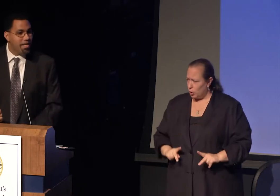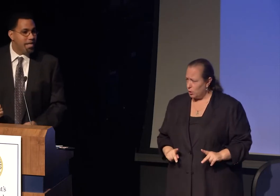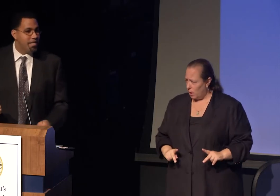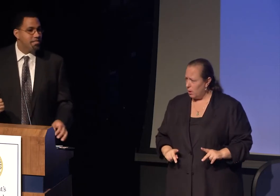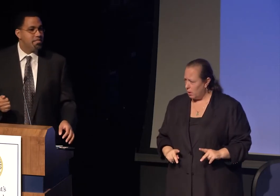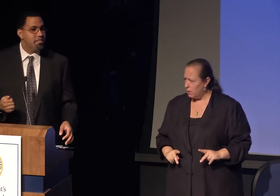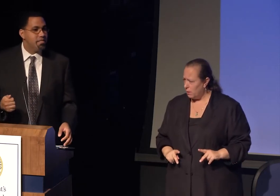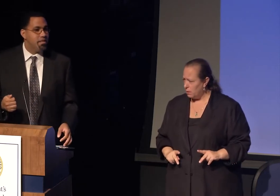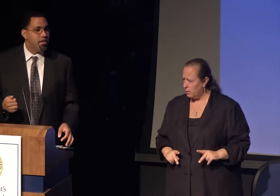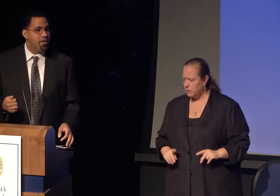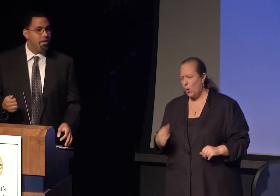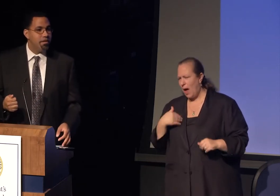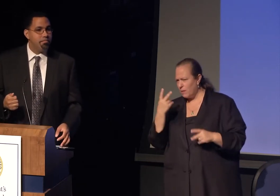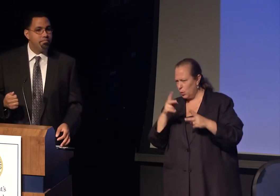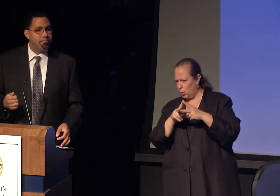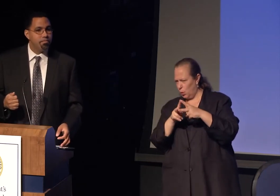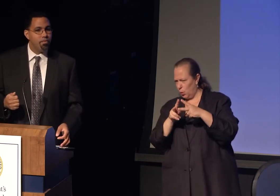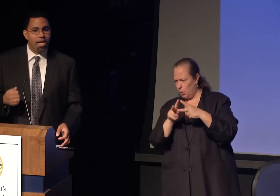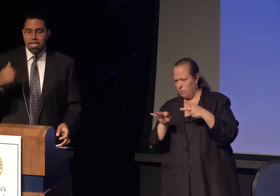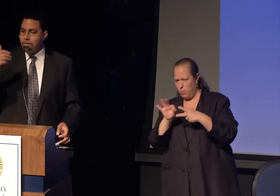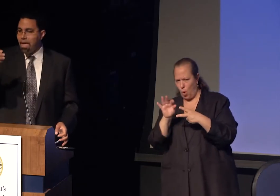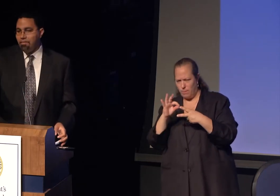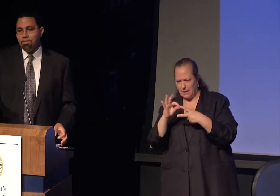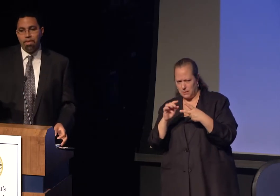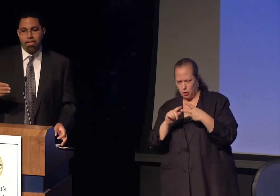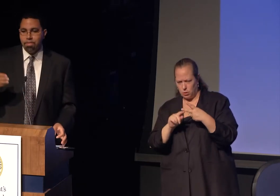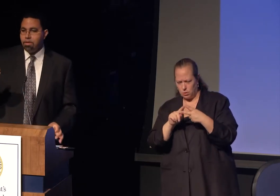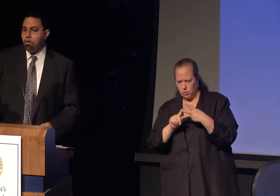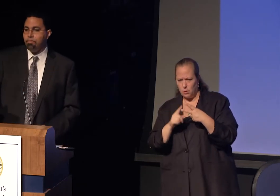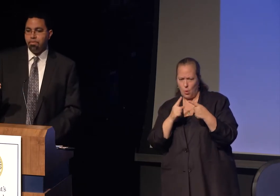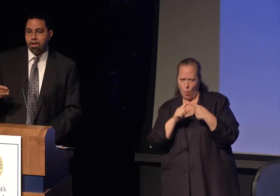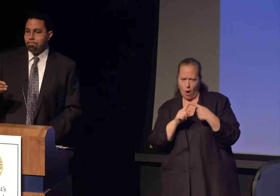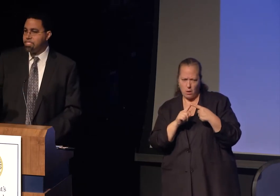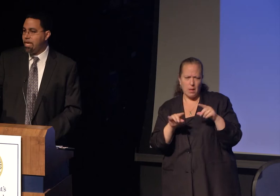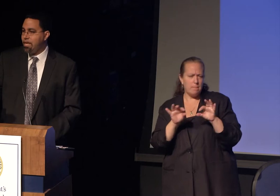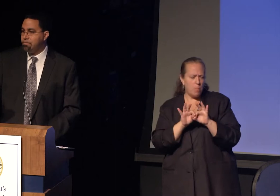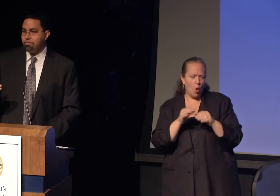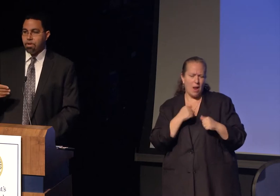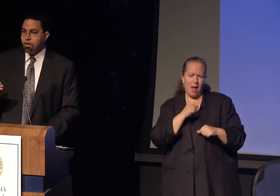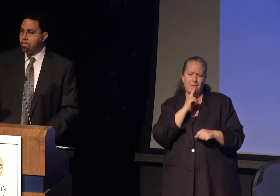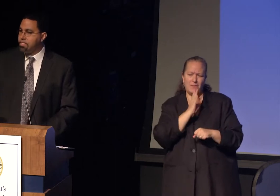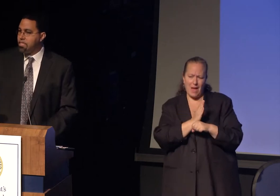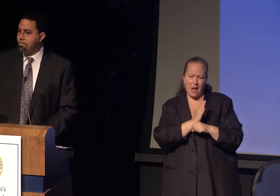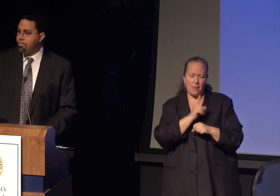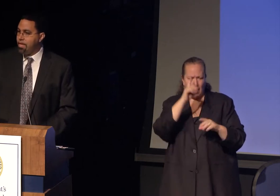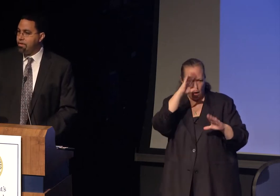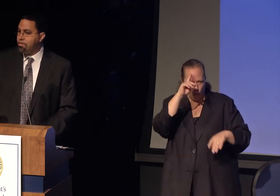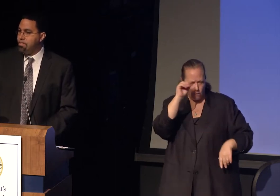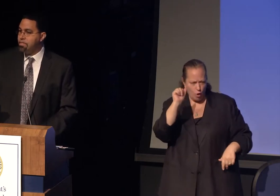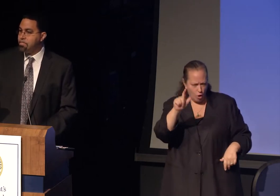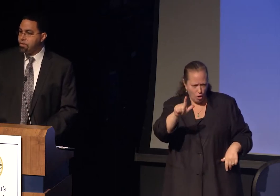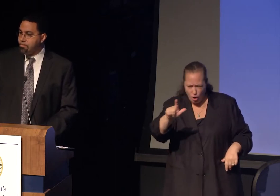One is, gotta keep having faith and hope for every child,